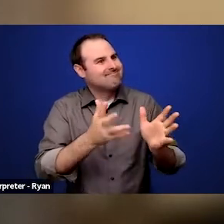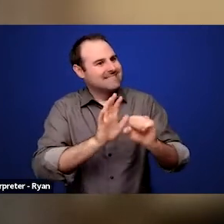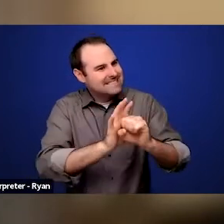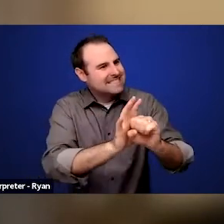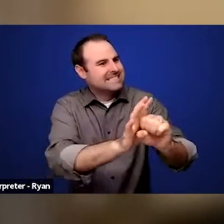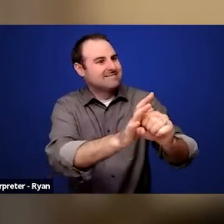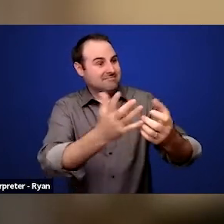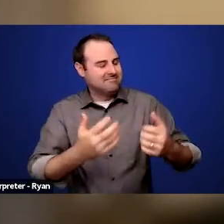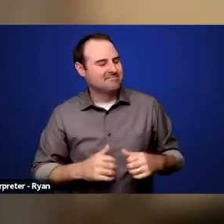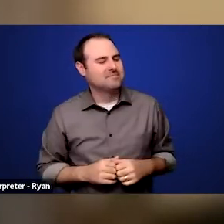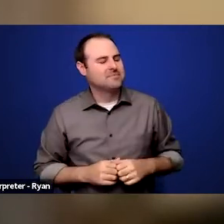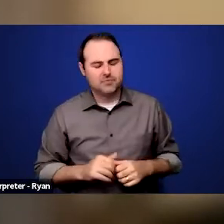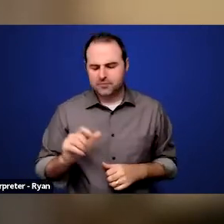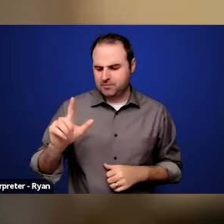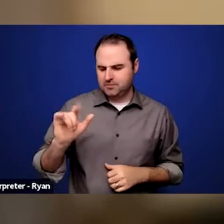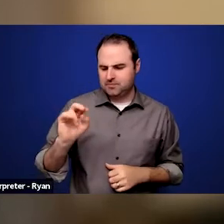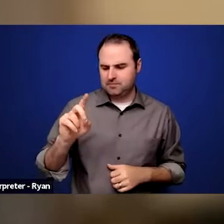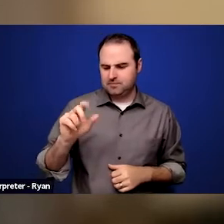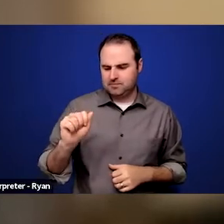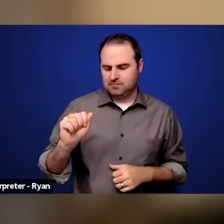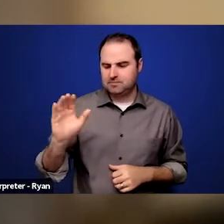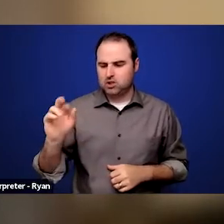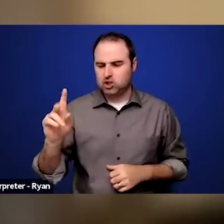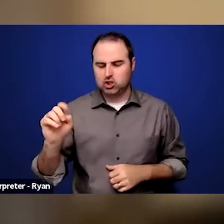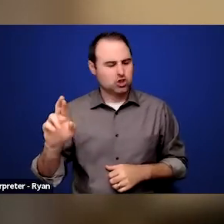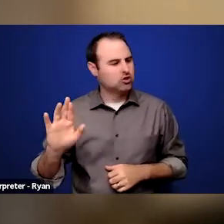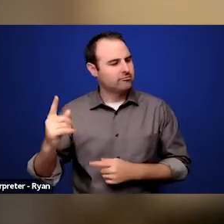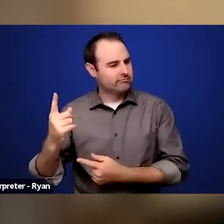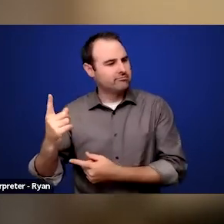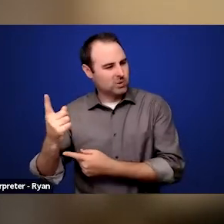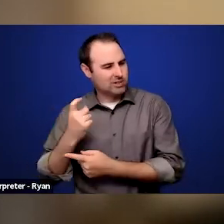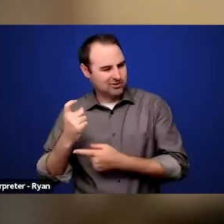about thinking about advocacy over the years and disability rights,